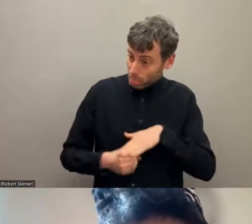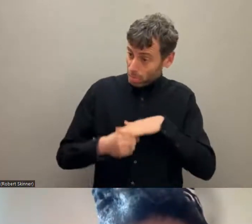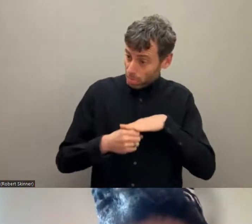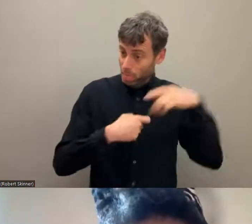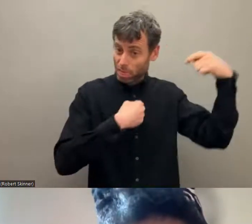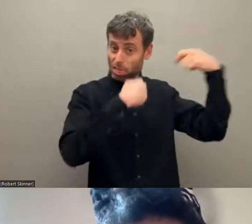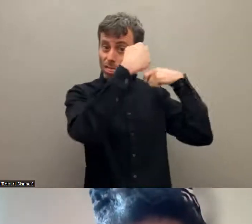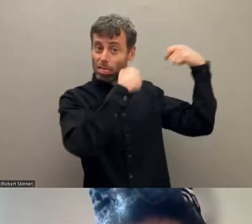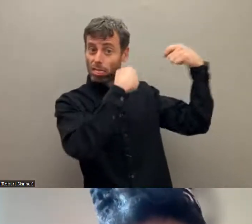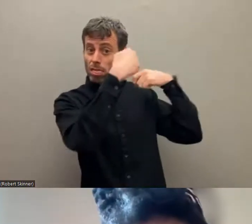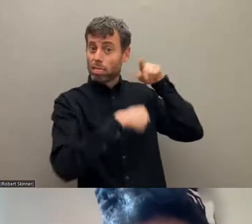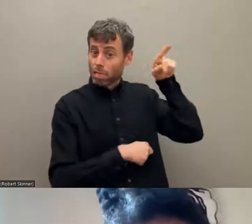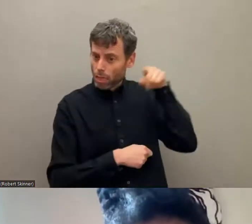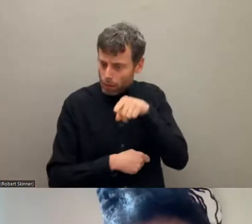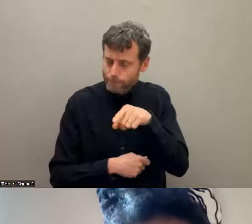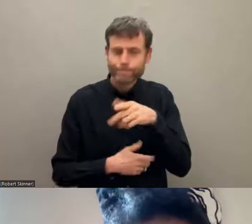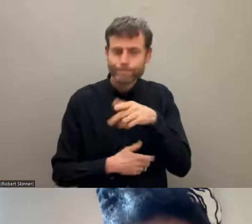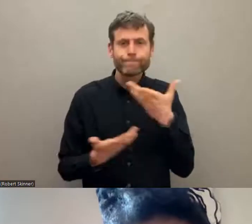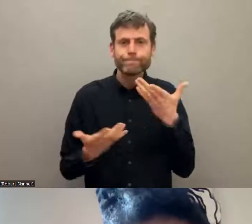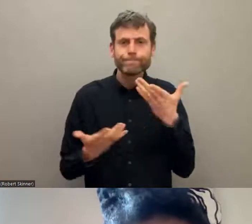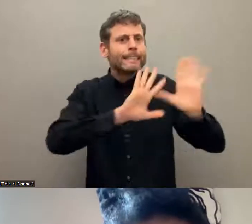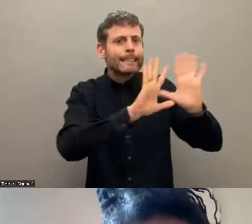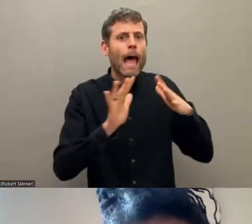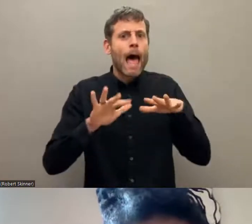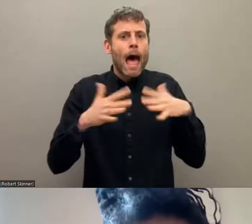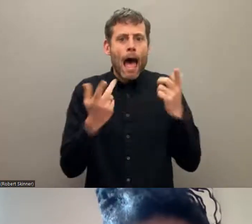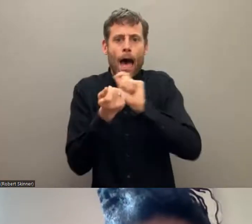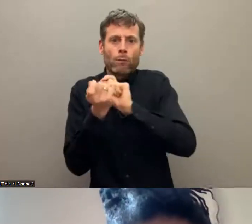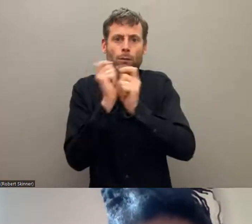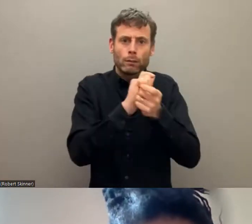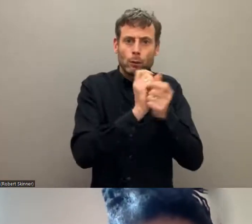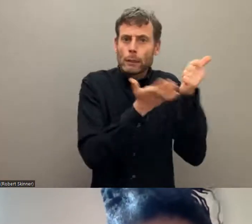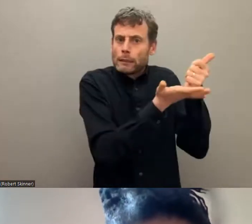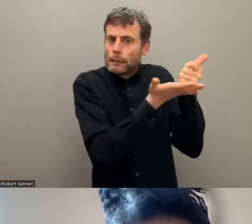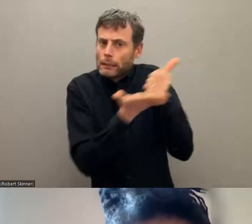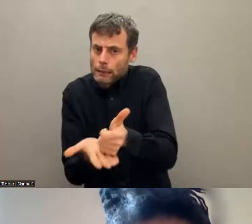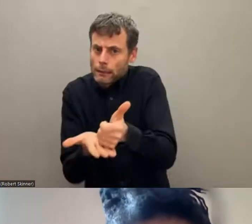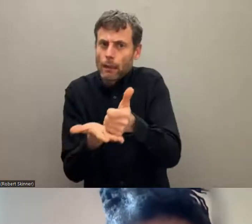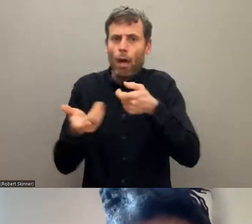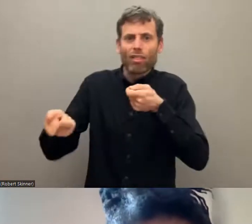for their obligation to create these policies. We recommend